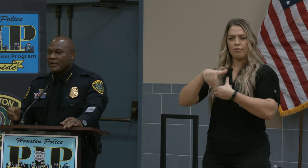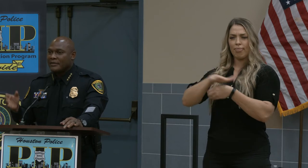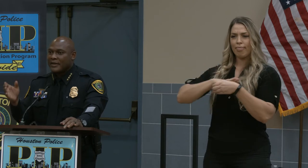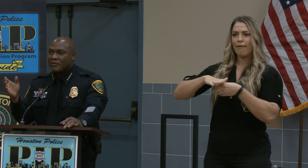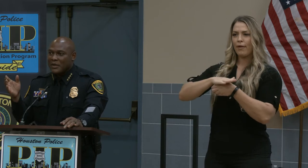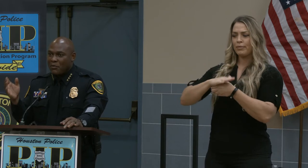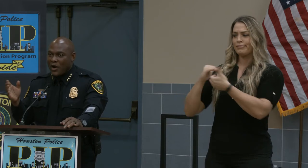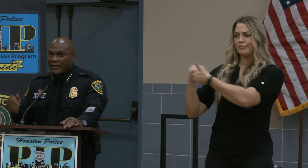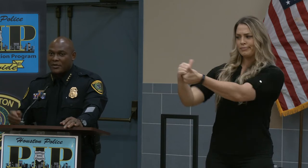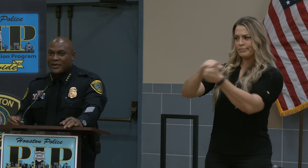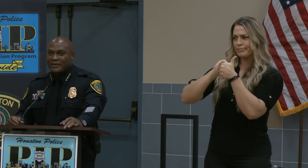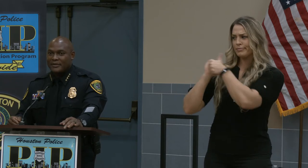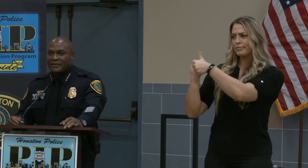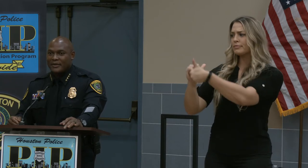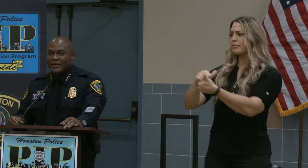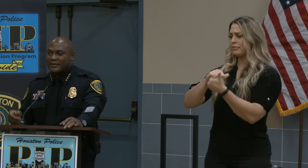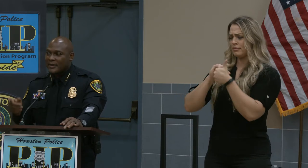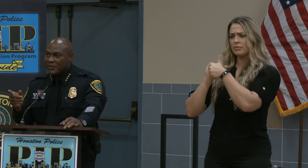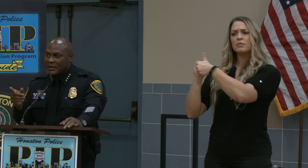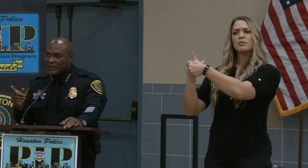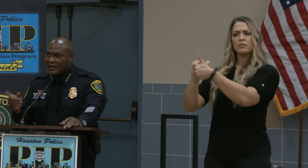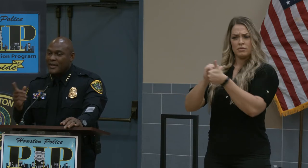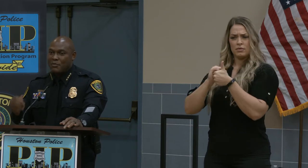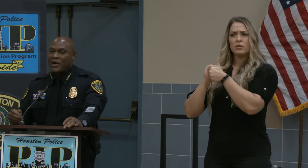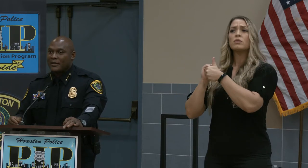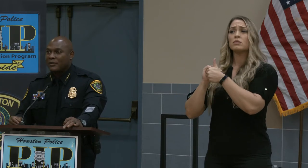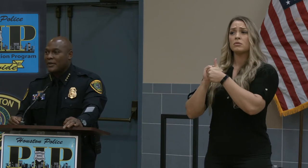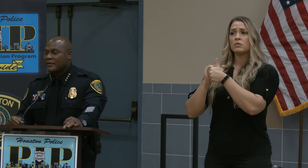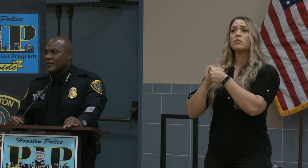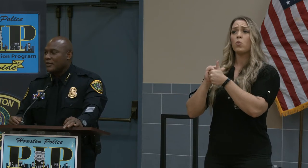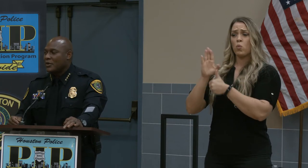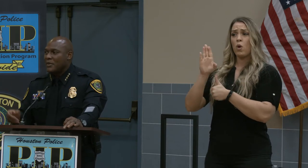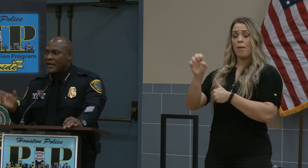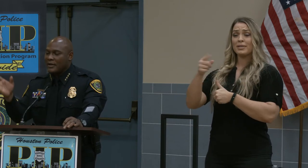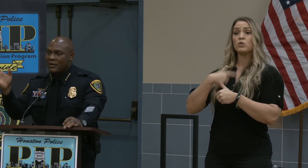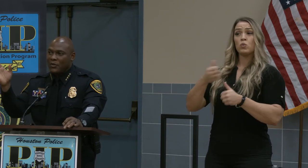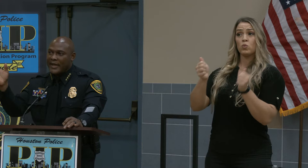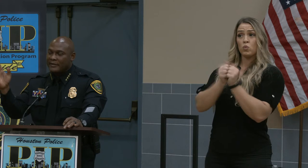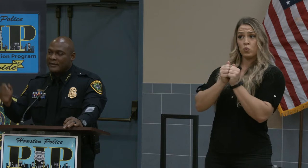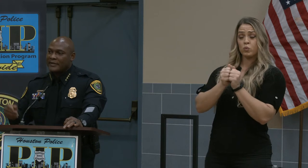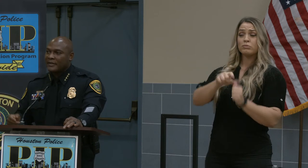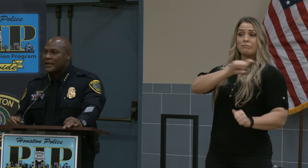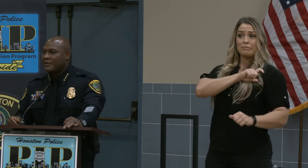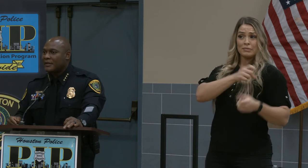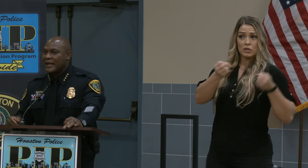There going to be marked units and unmarked units. We made an arrest just the other day,